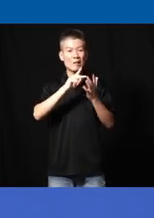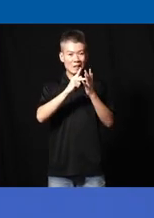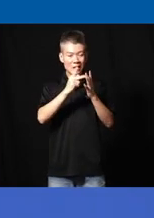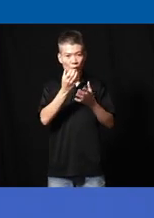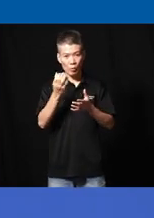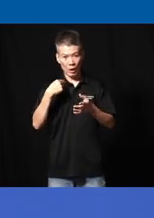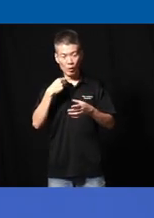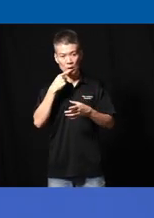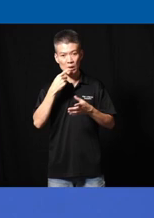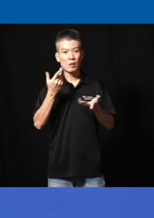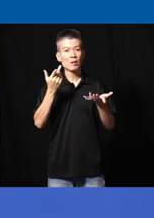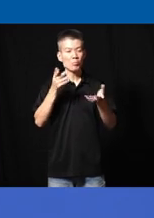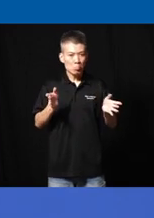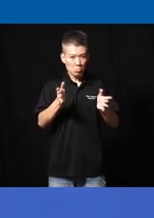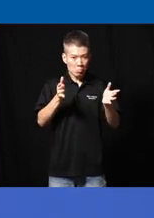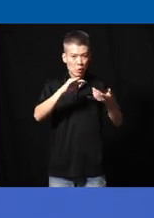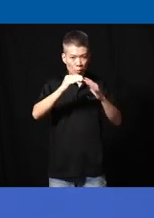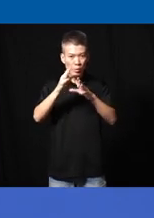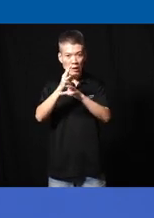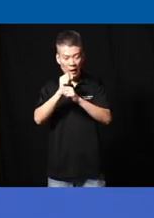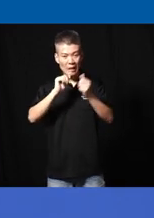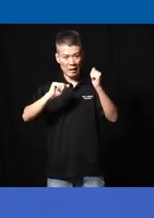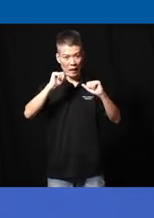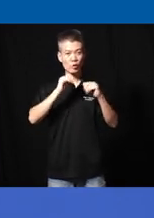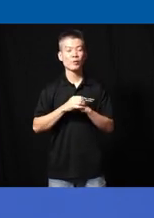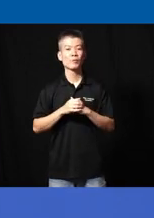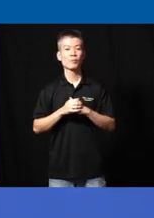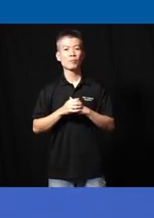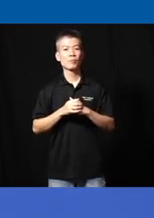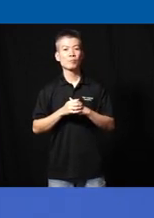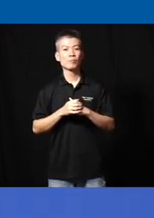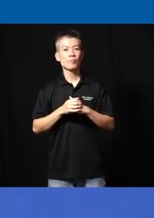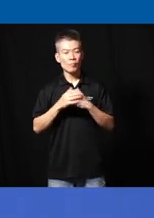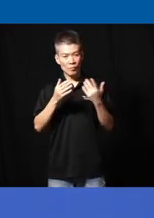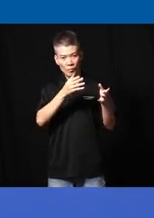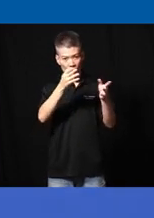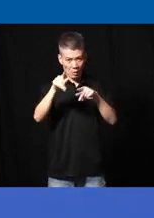would say right in motivating a community to take action so um well these FK four folks here they